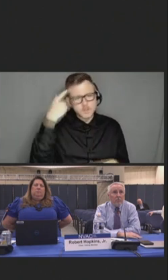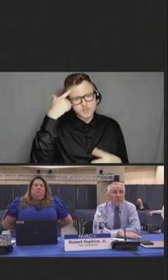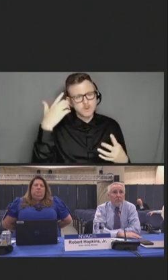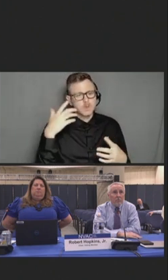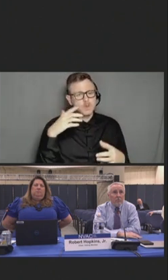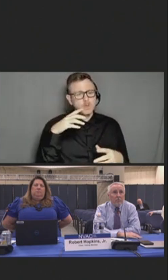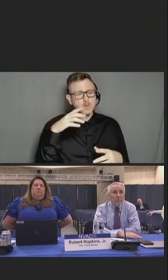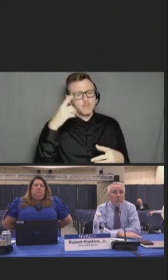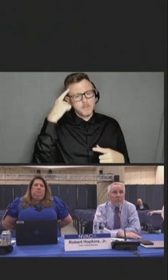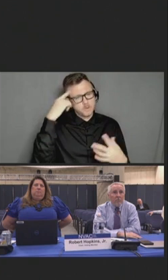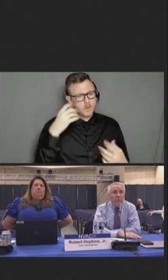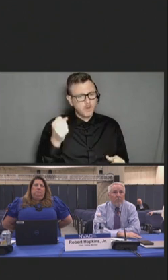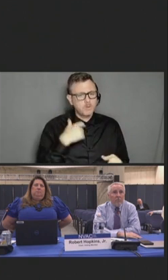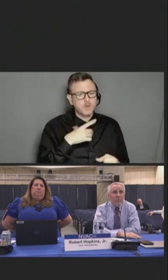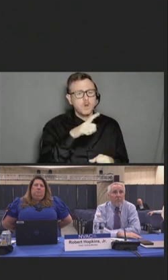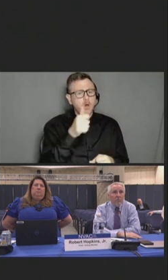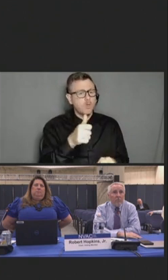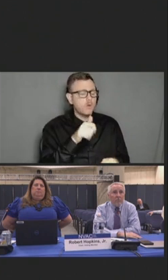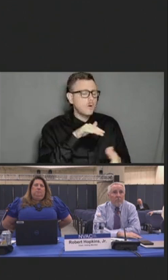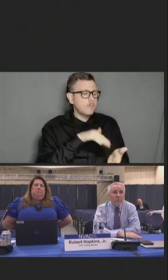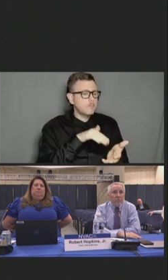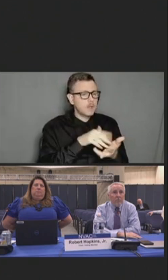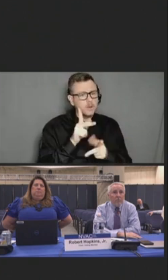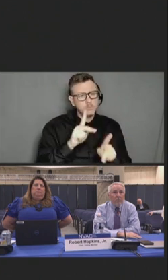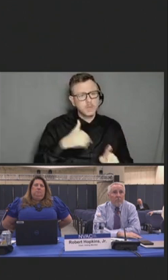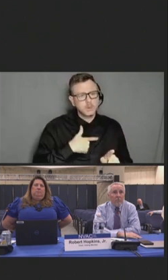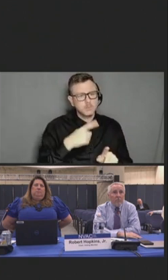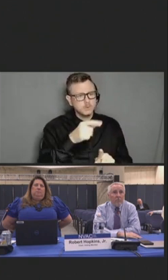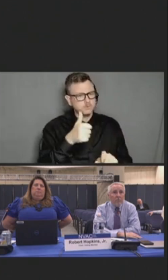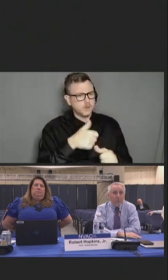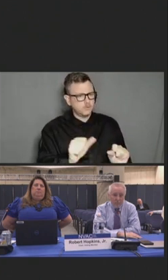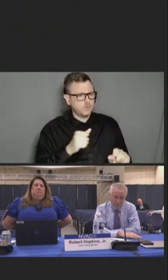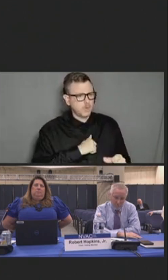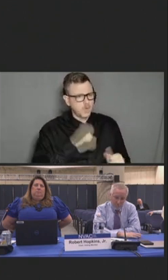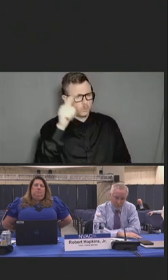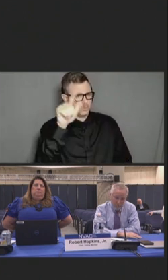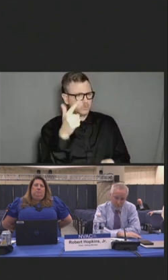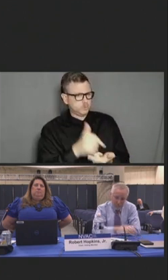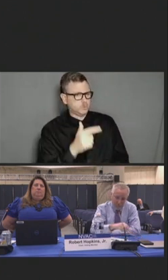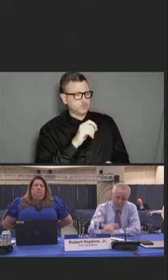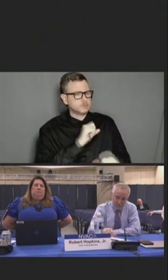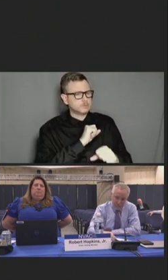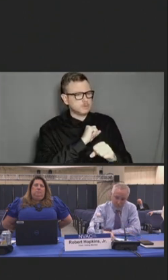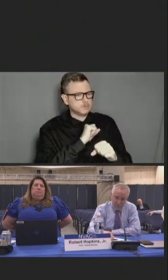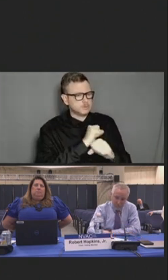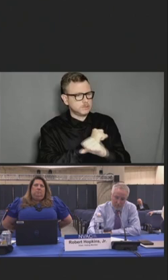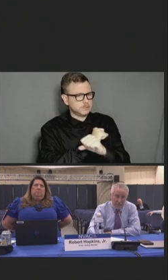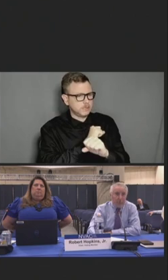related stigma, discrimination, and violence, yet much work remains. Next slide, please.